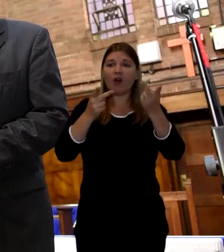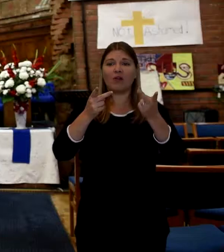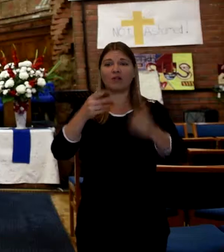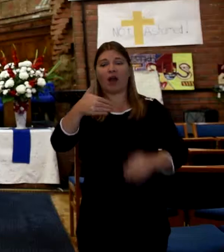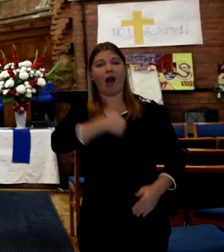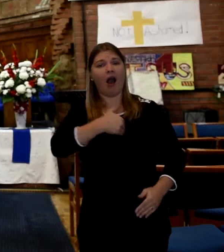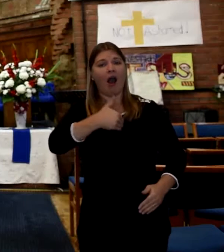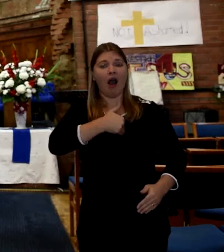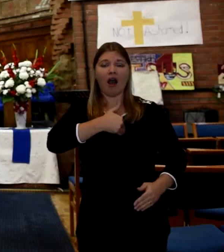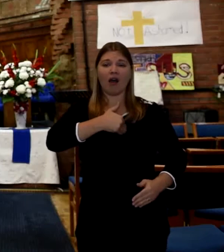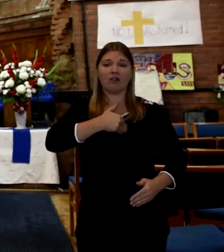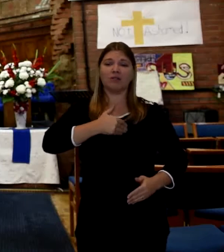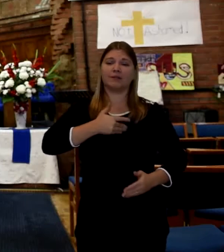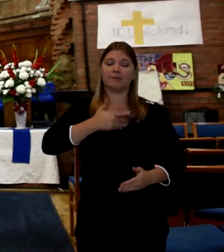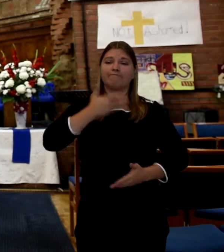Normally we'd have the coffin open.